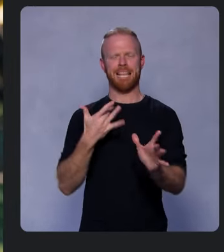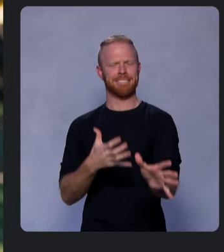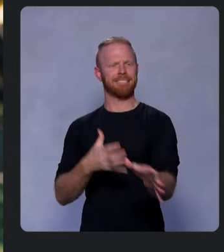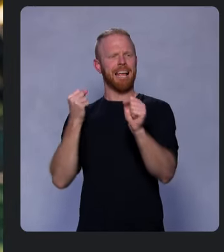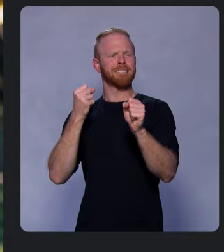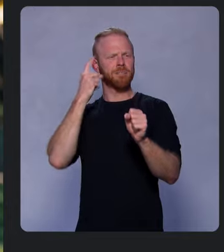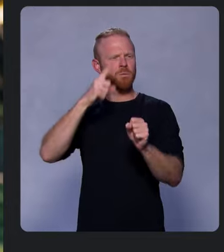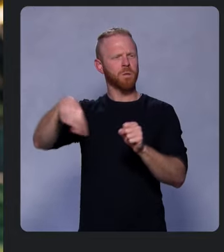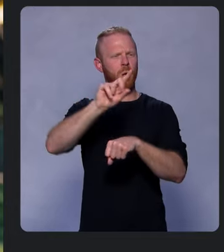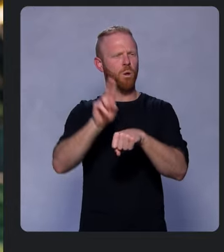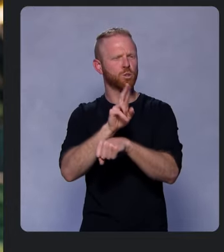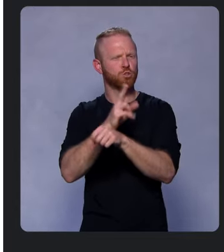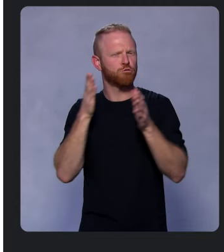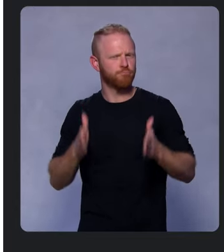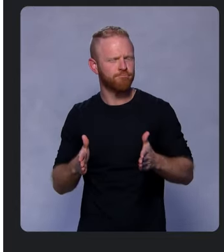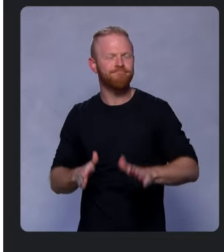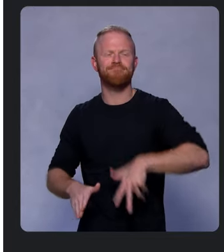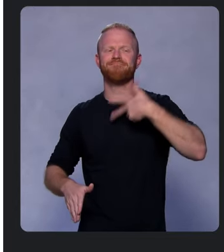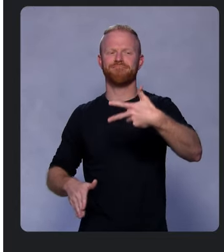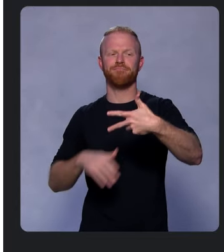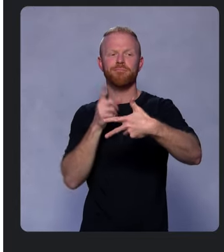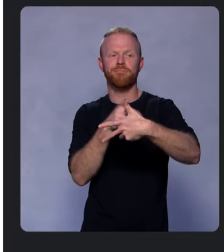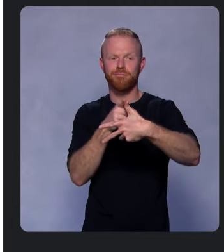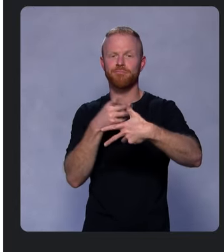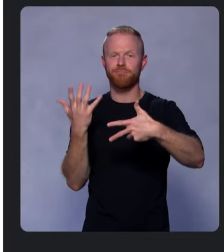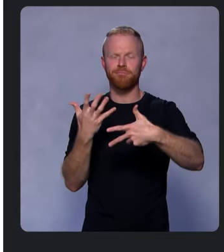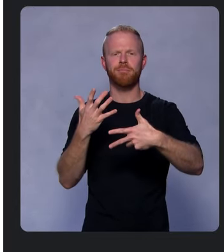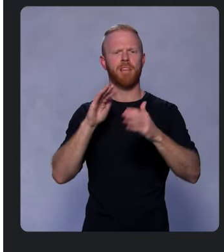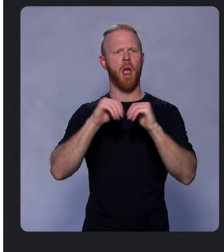And three areas stood out: how fast a site loads,